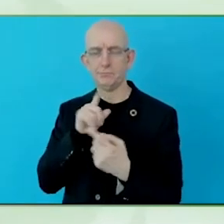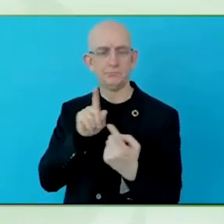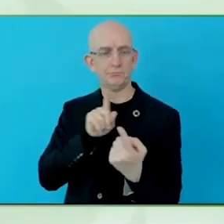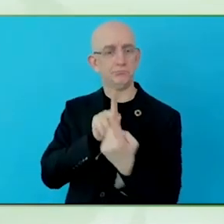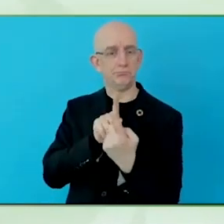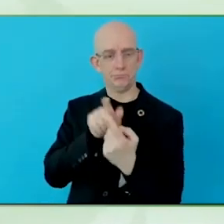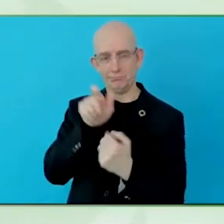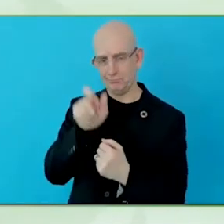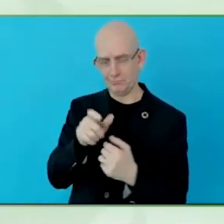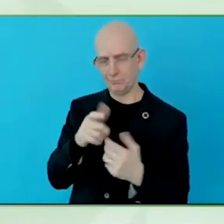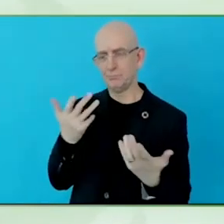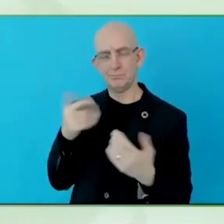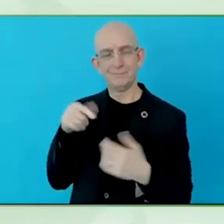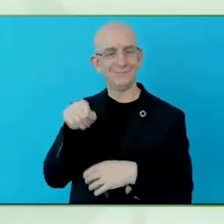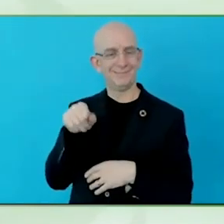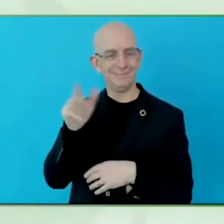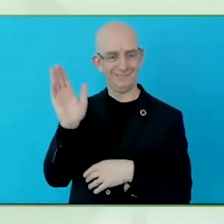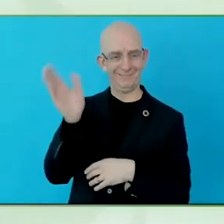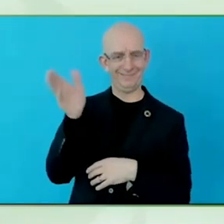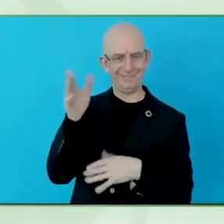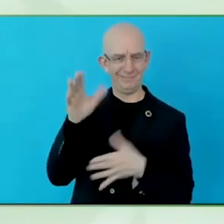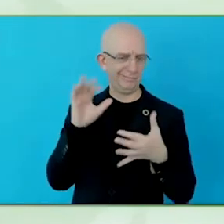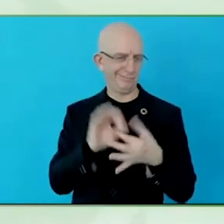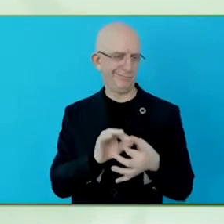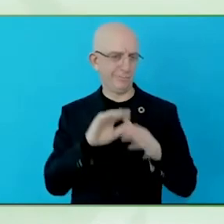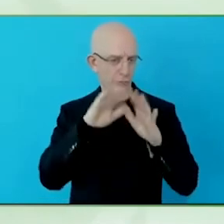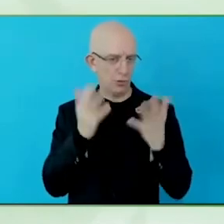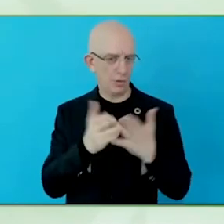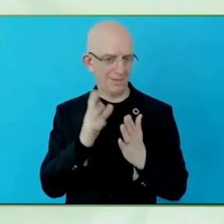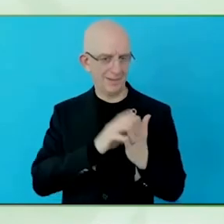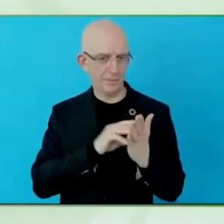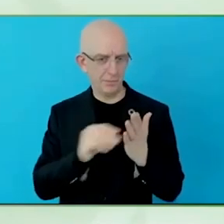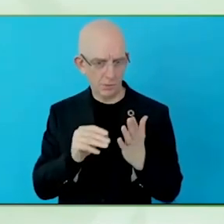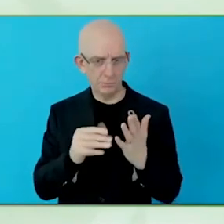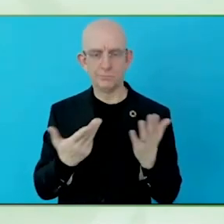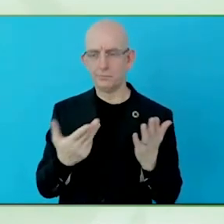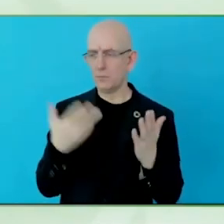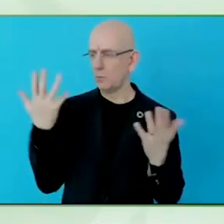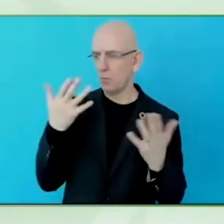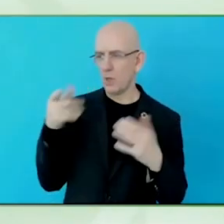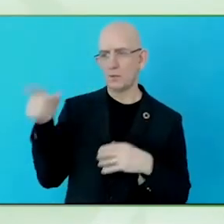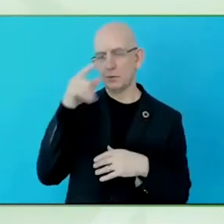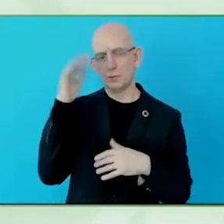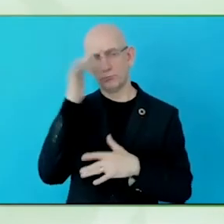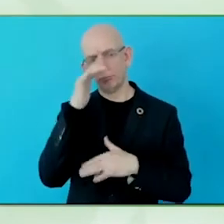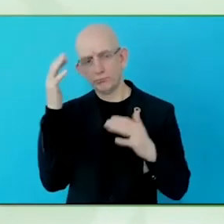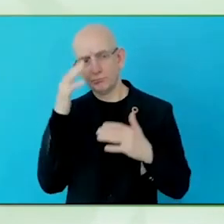It is also the cultural capital of 2023, and we try to address it also